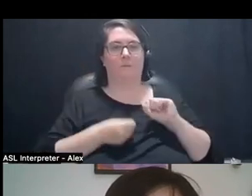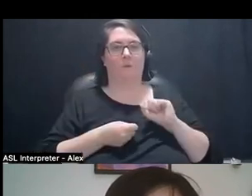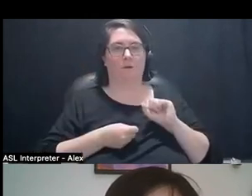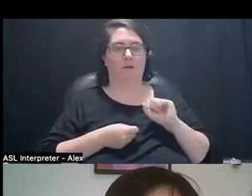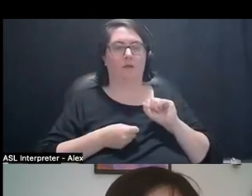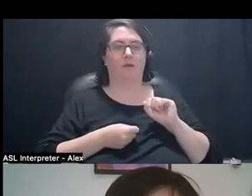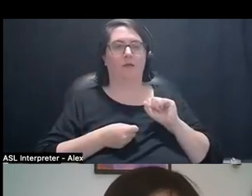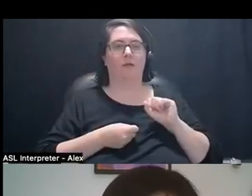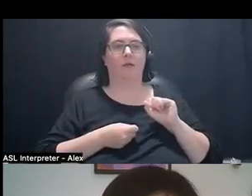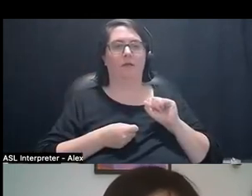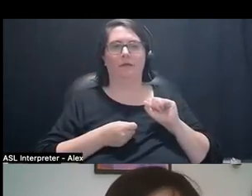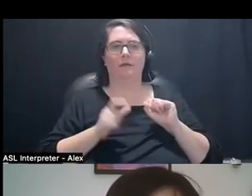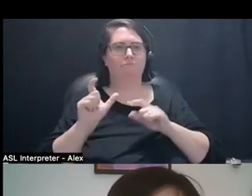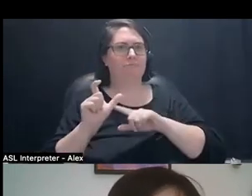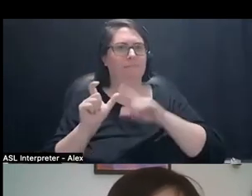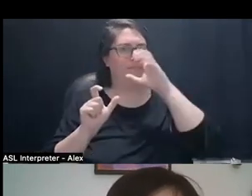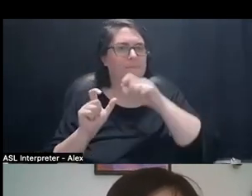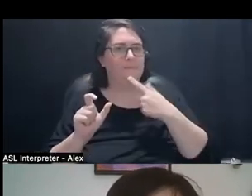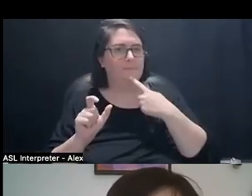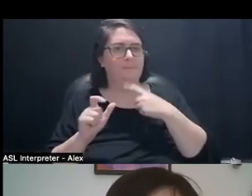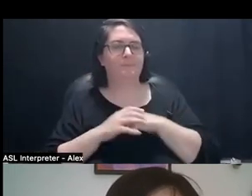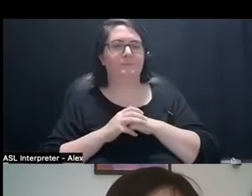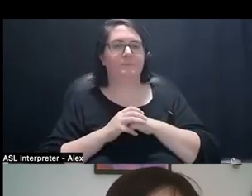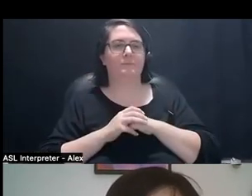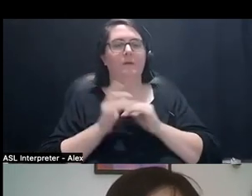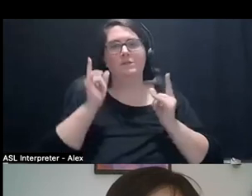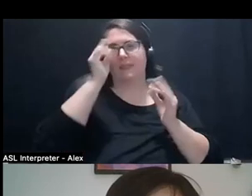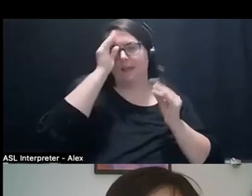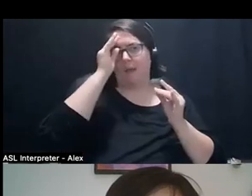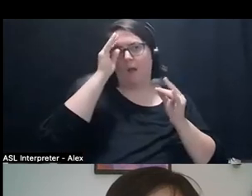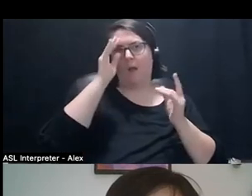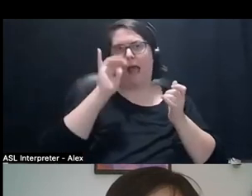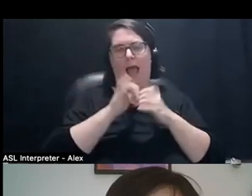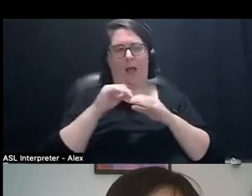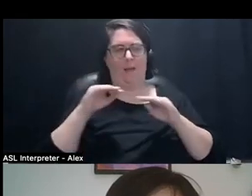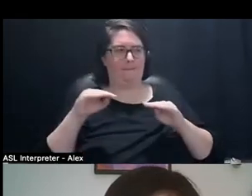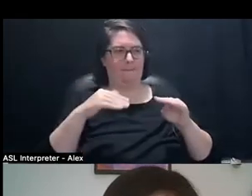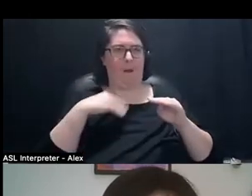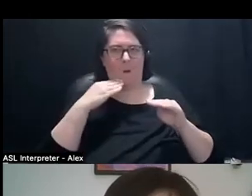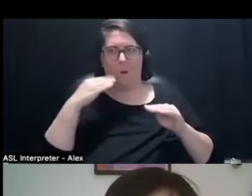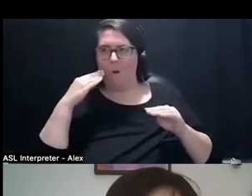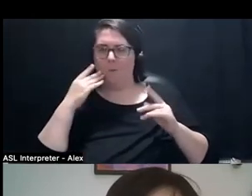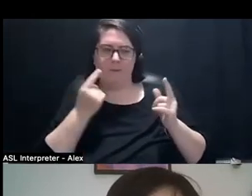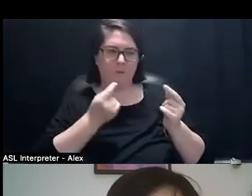thinking about the ways that I move around my home and like literally around this, you know,